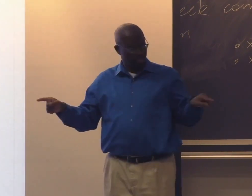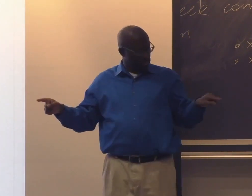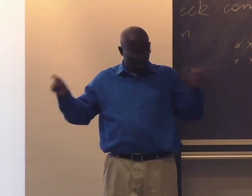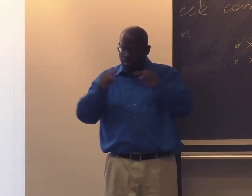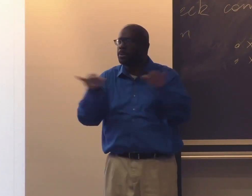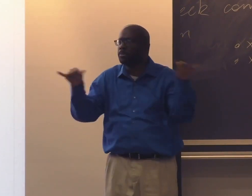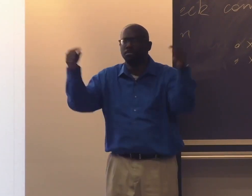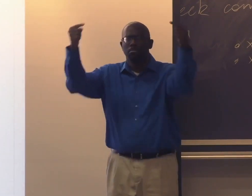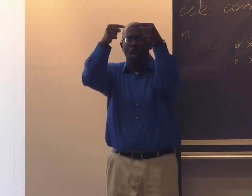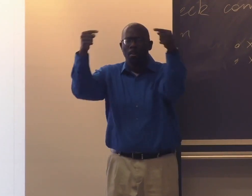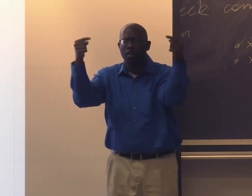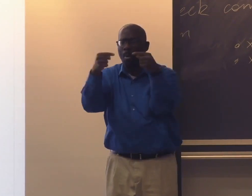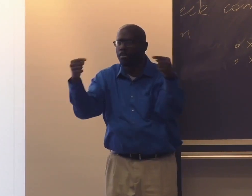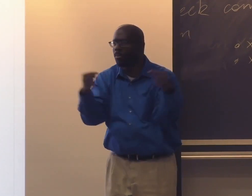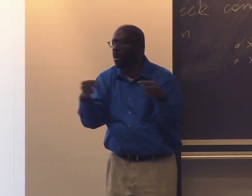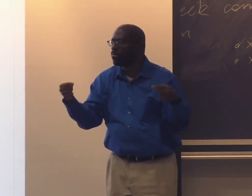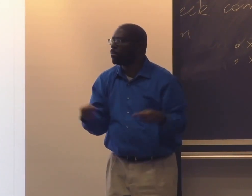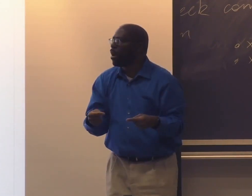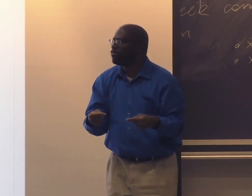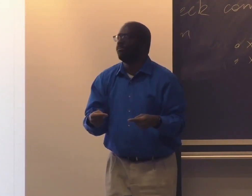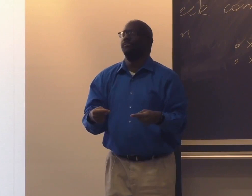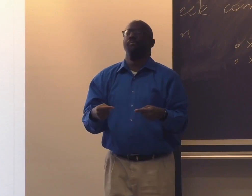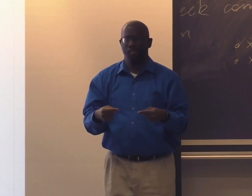They went to different states. And no matter where they went, they